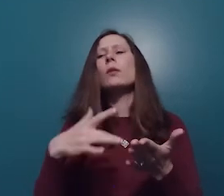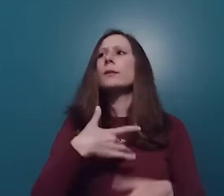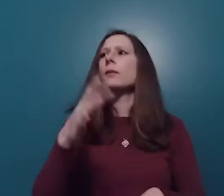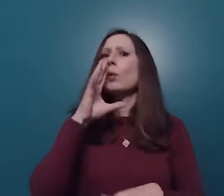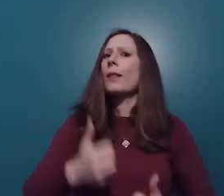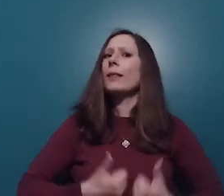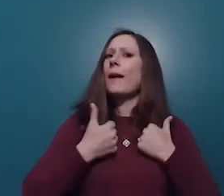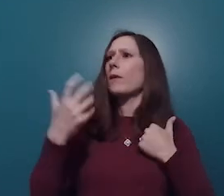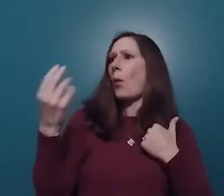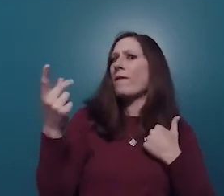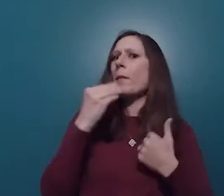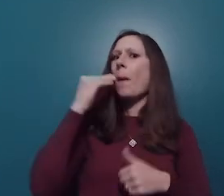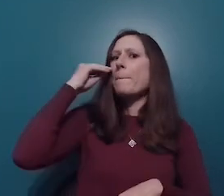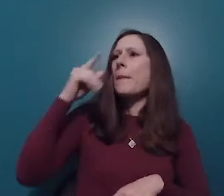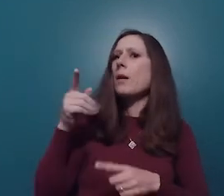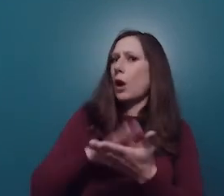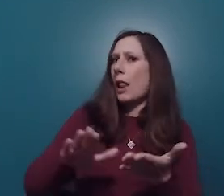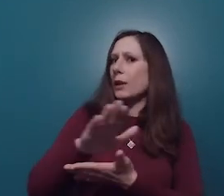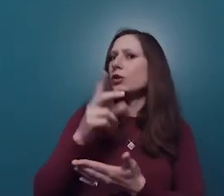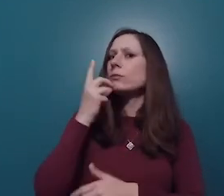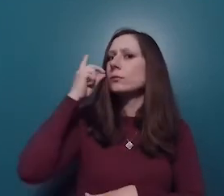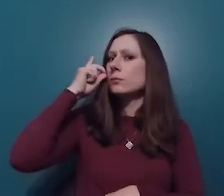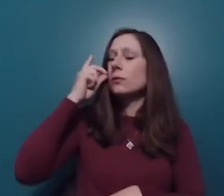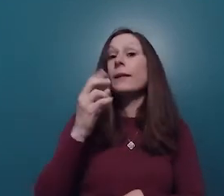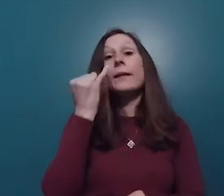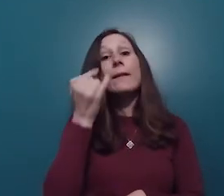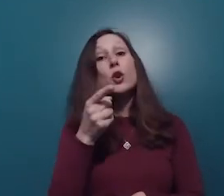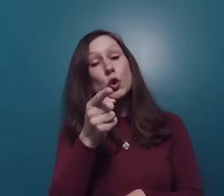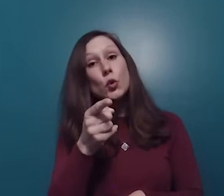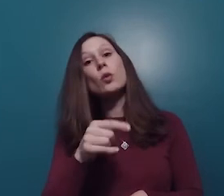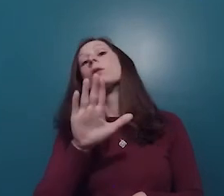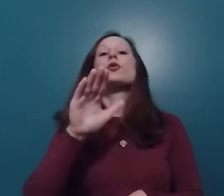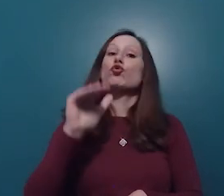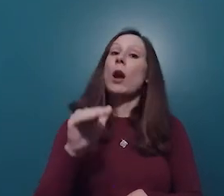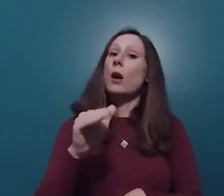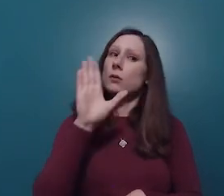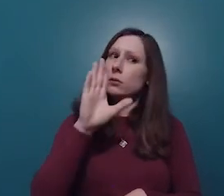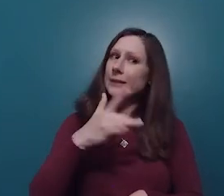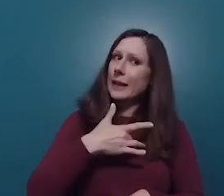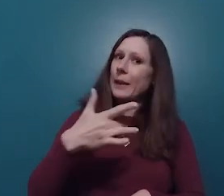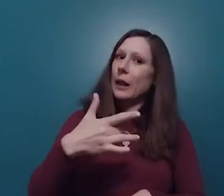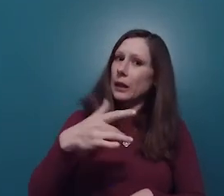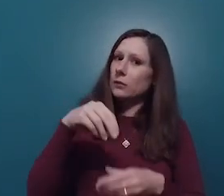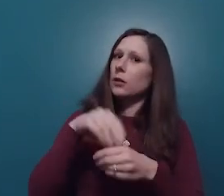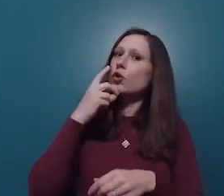students who normally would be living away from home at their college residences. If you or your child would have normally